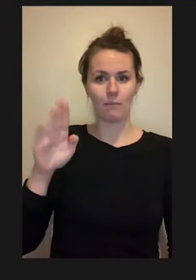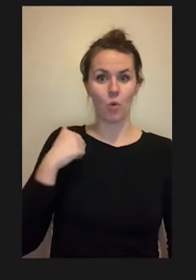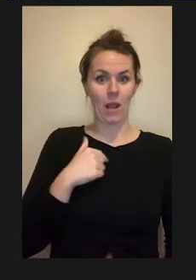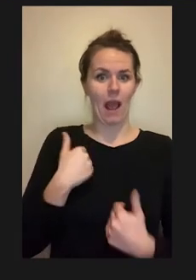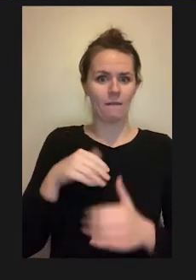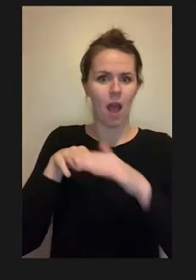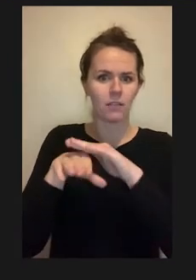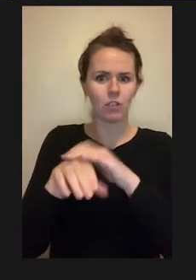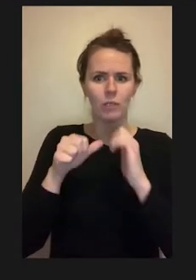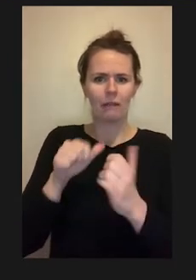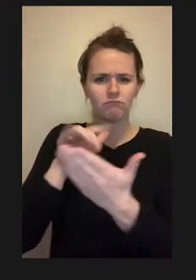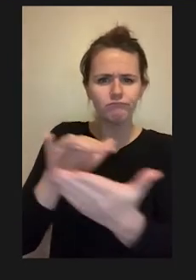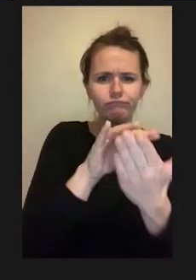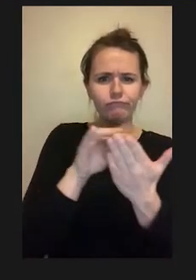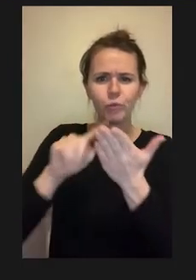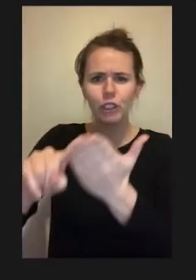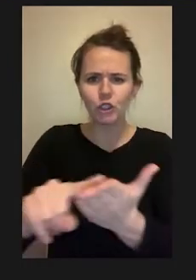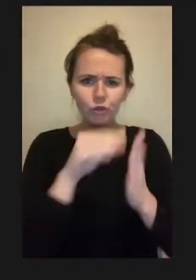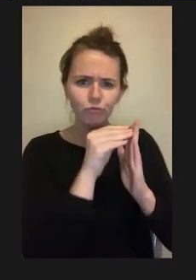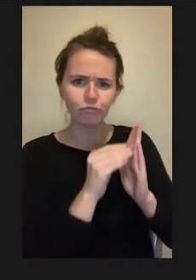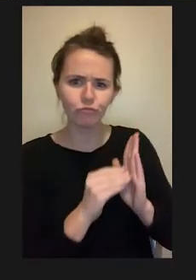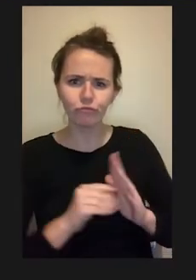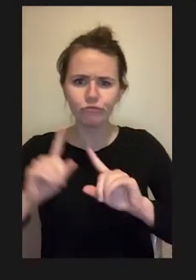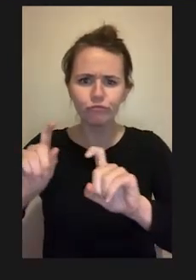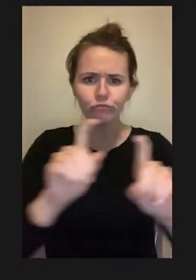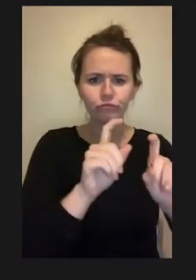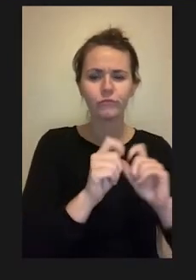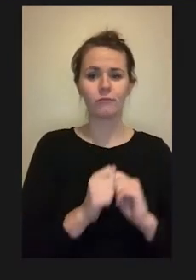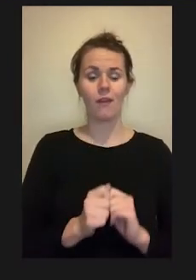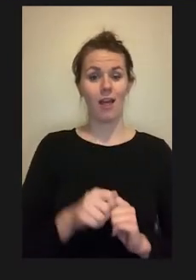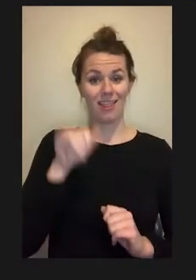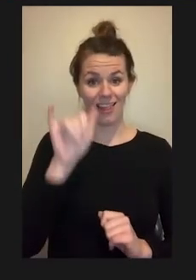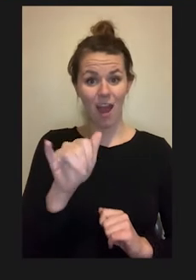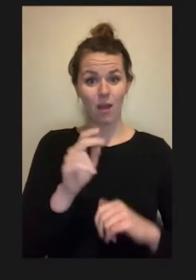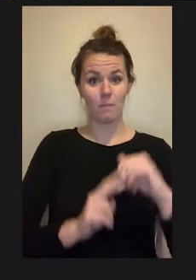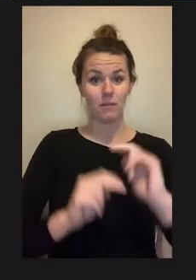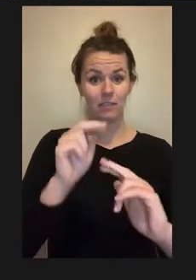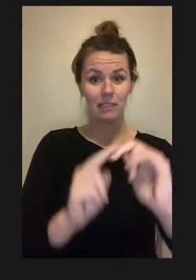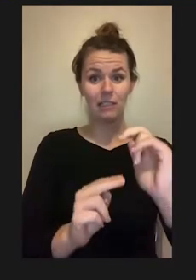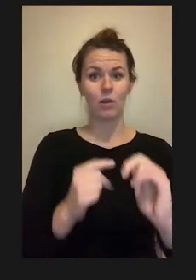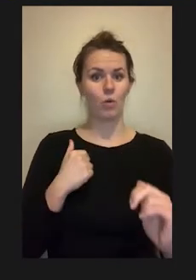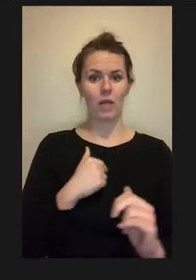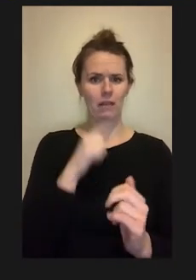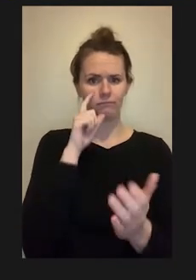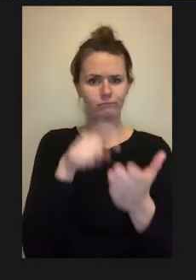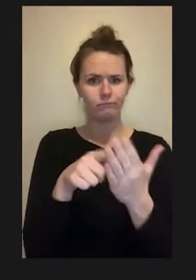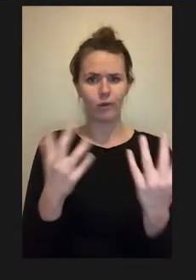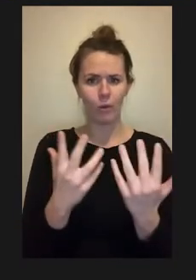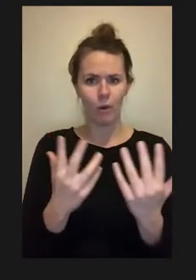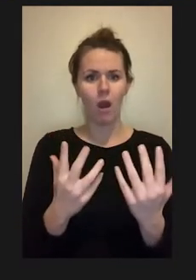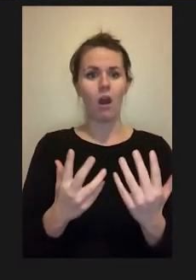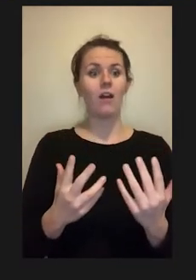In this facility we found that in the periphery of the lab was the stationary fixtures: